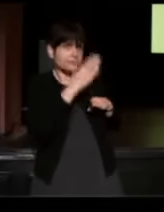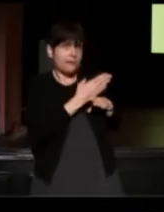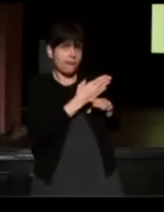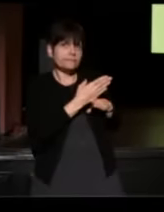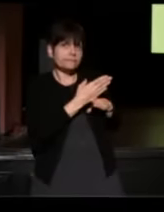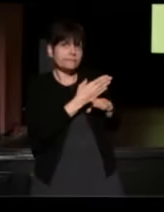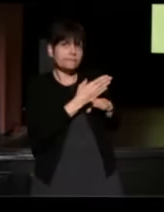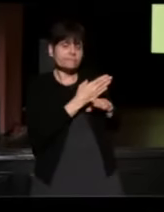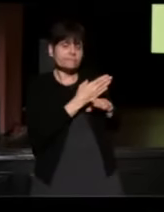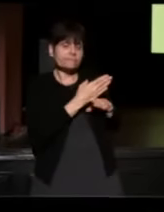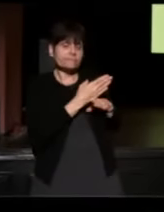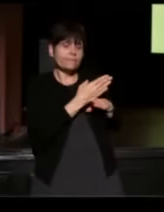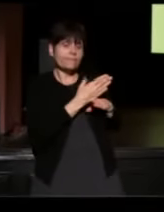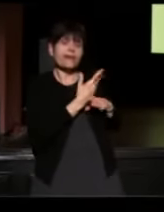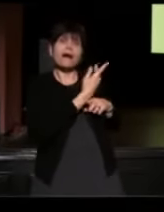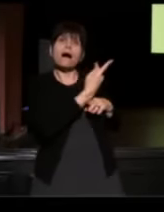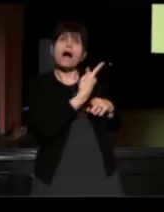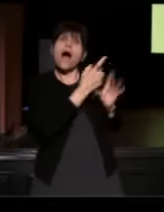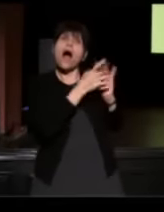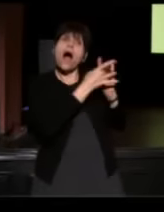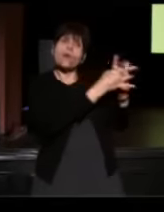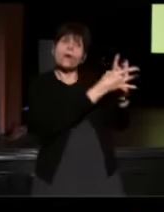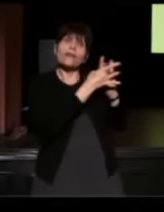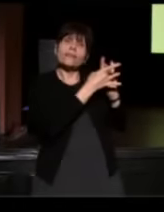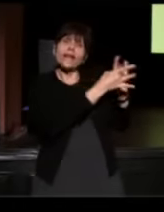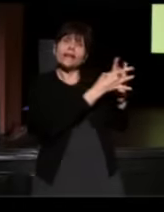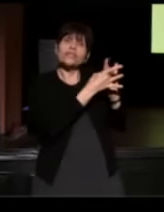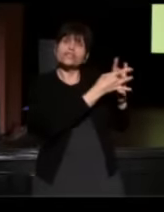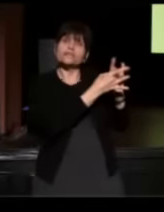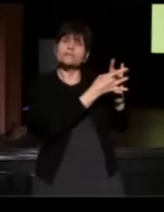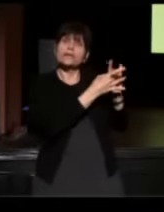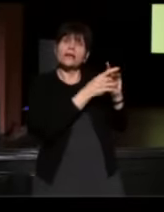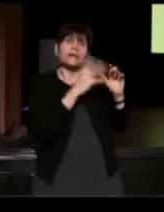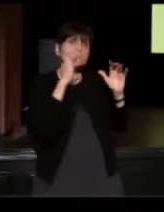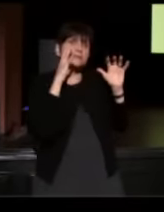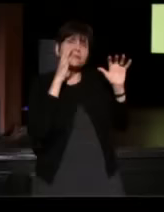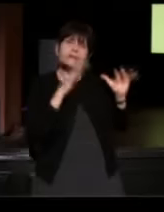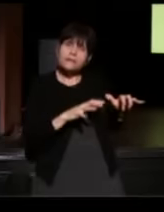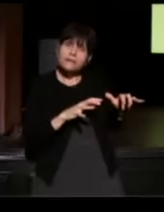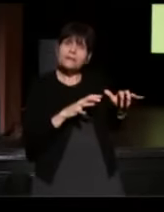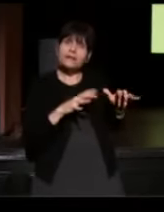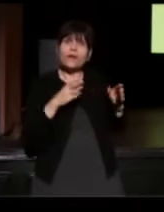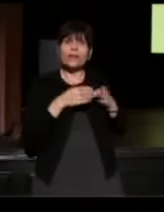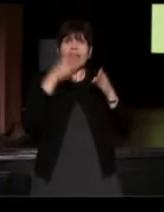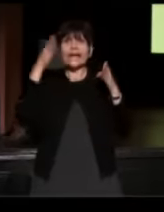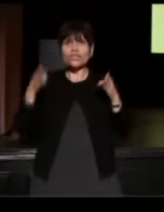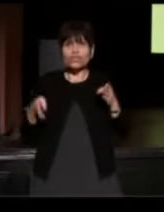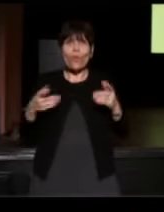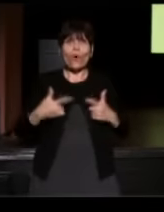and our relationship is beyond belief. We live next door to one another.